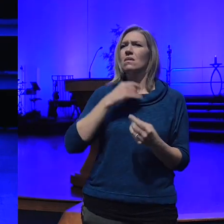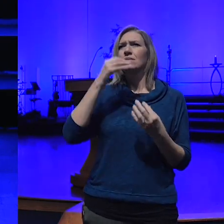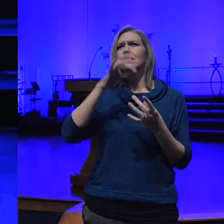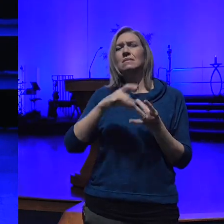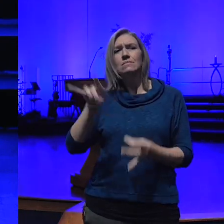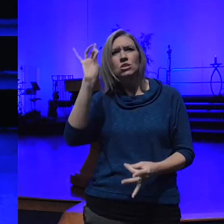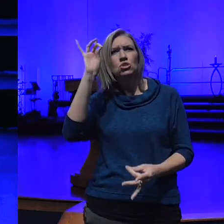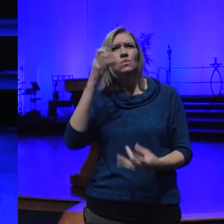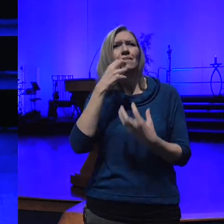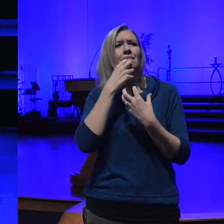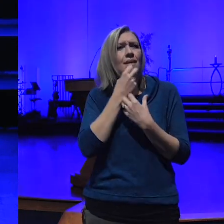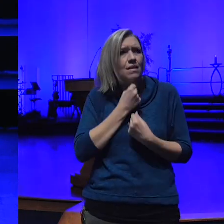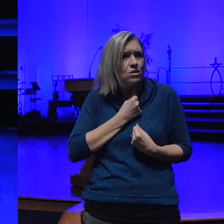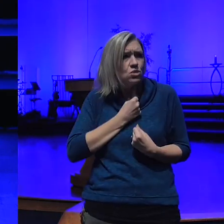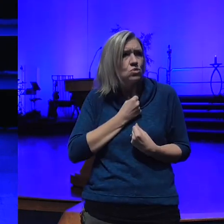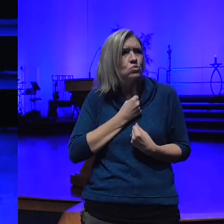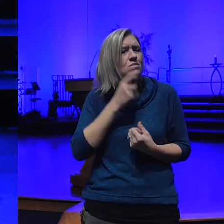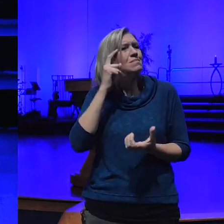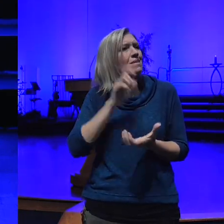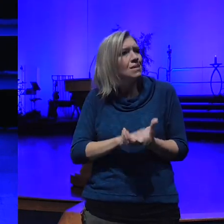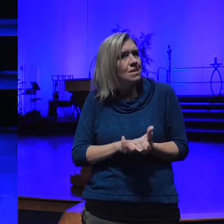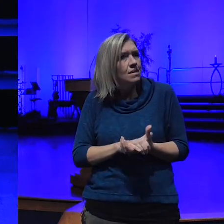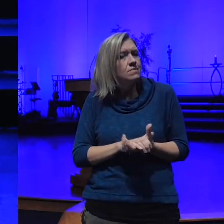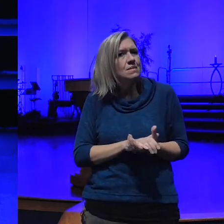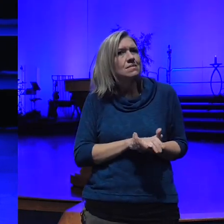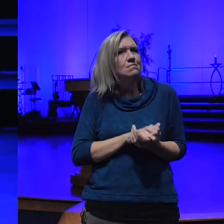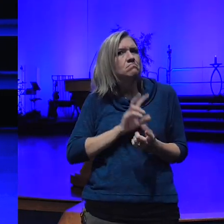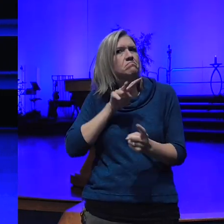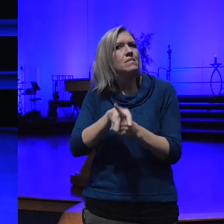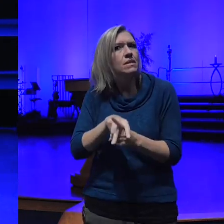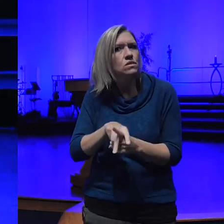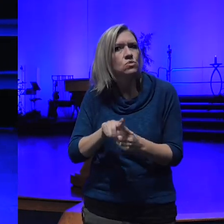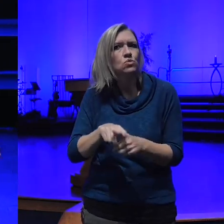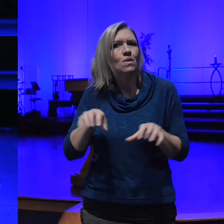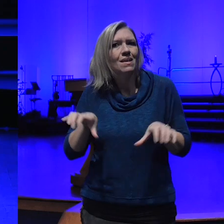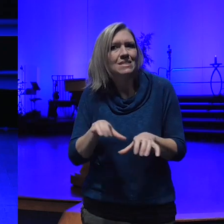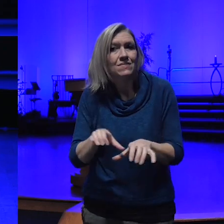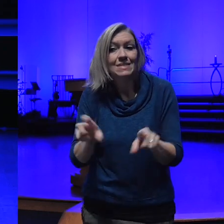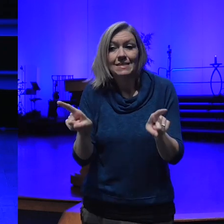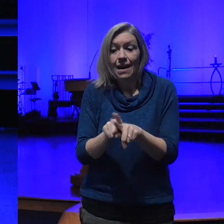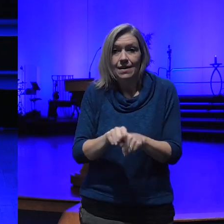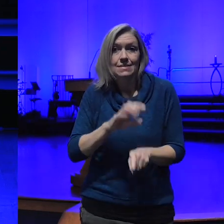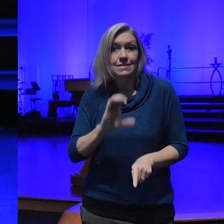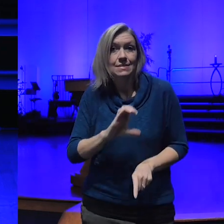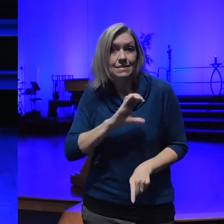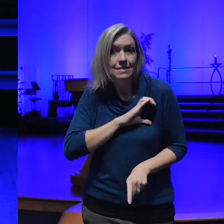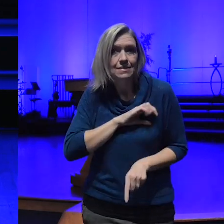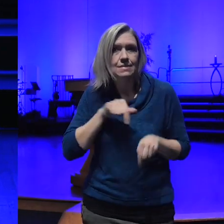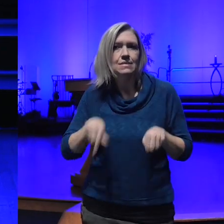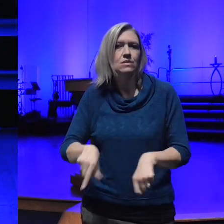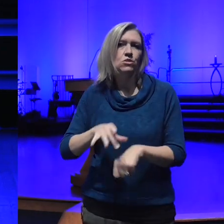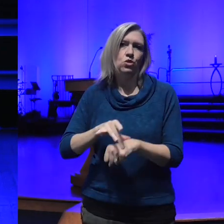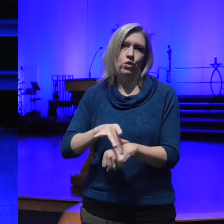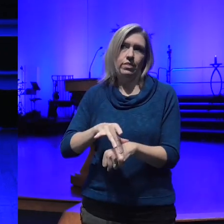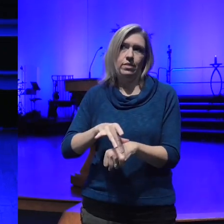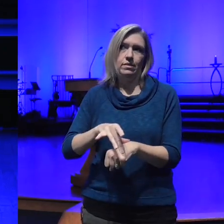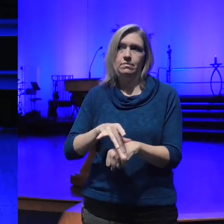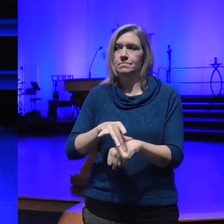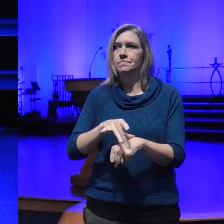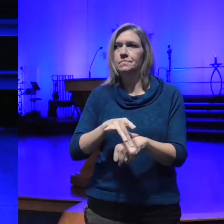upon our activities as a citizen on planet Earth and it's an important choice because